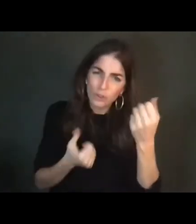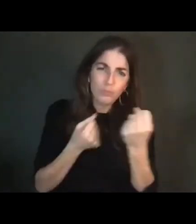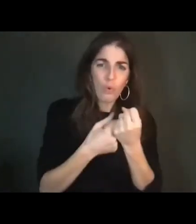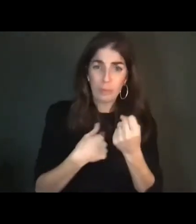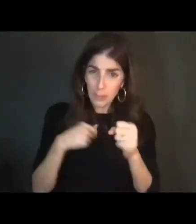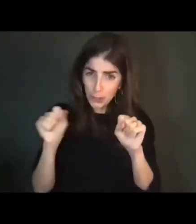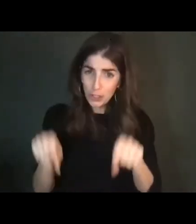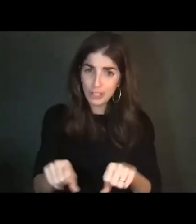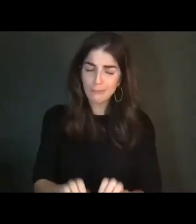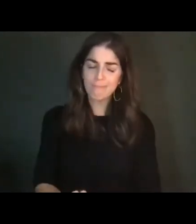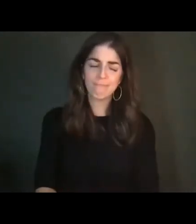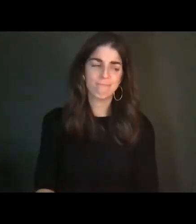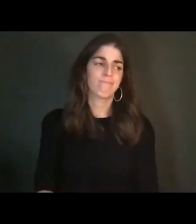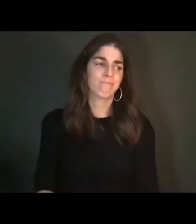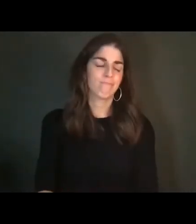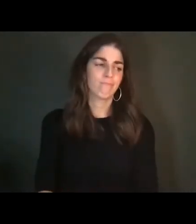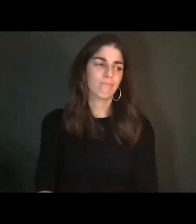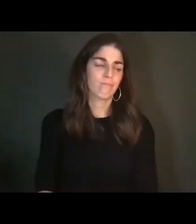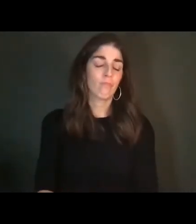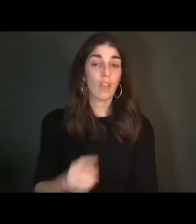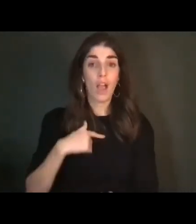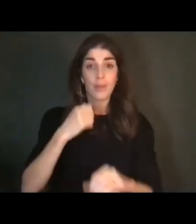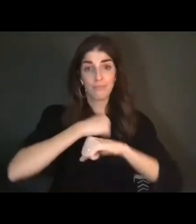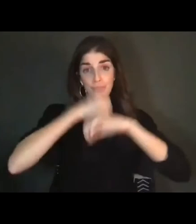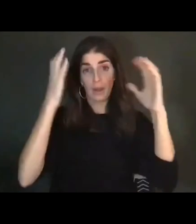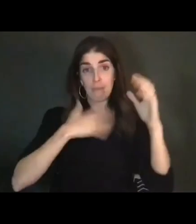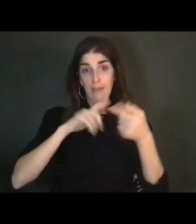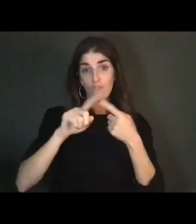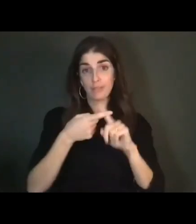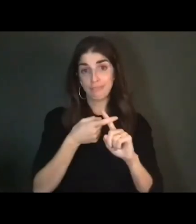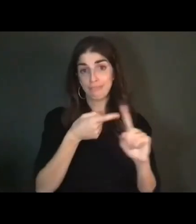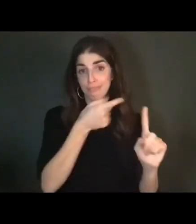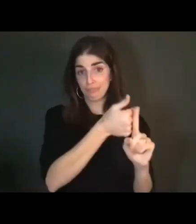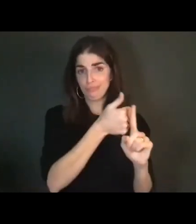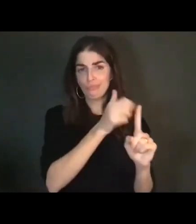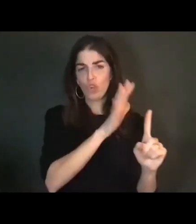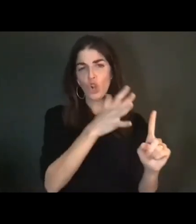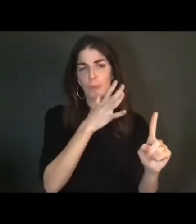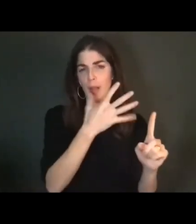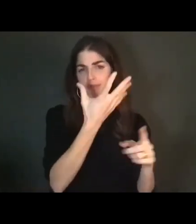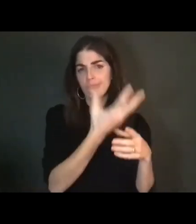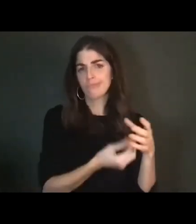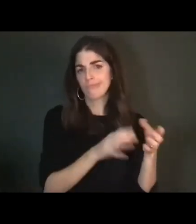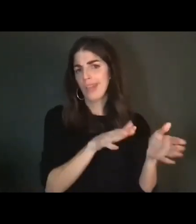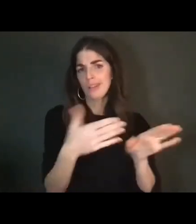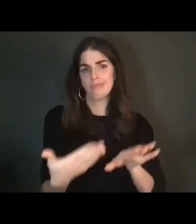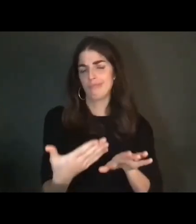I just think about my friend. Her mother died. In two months, if you can imagine, her mom